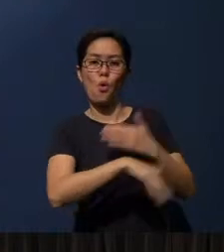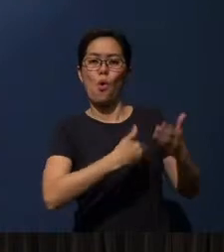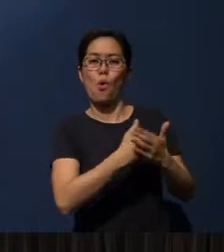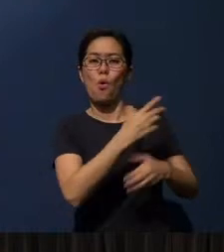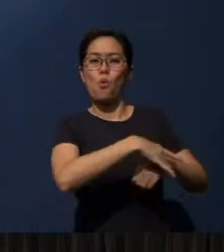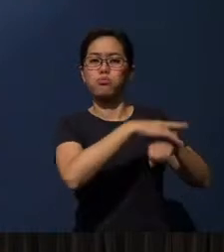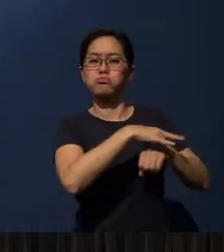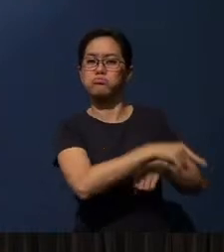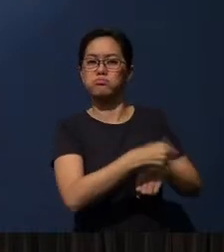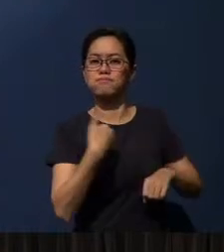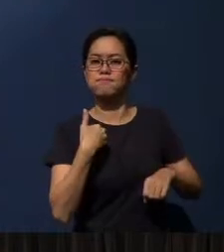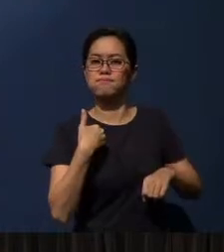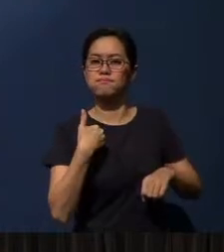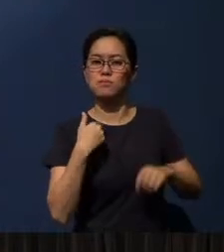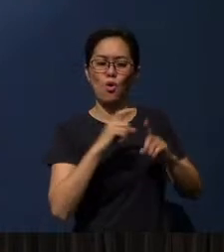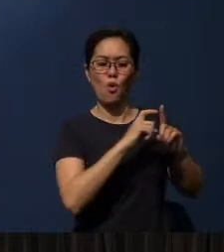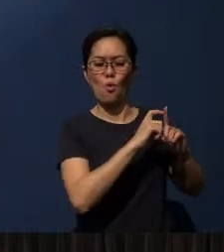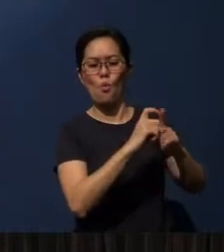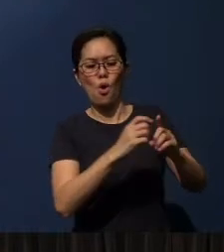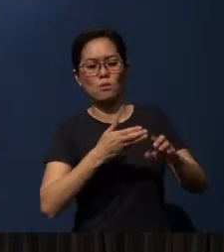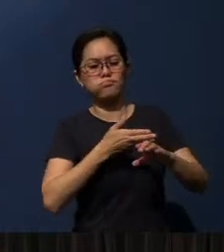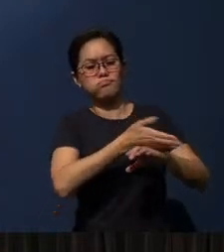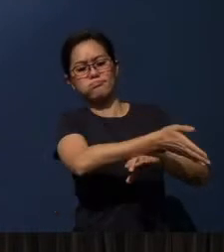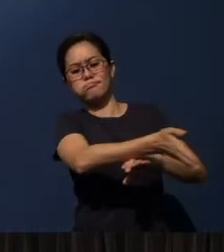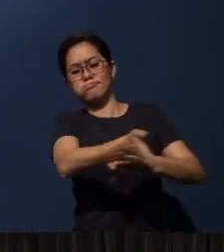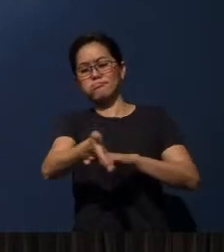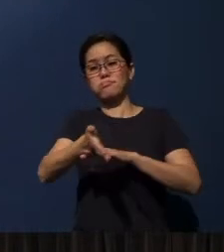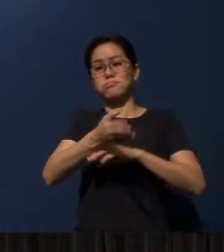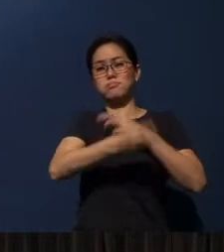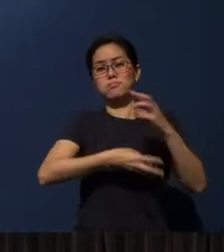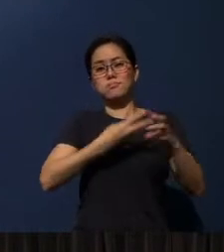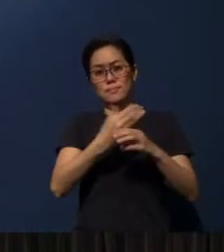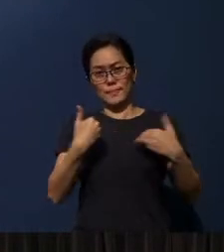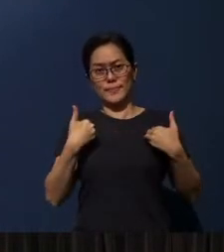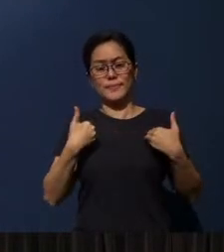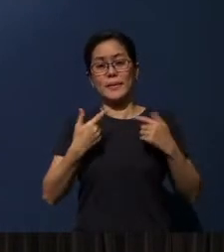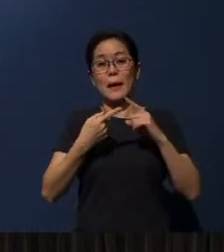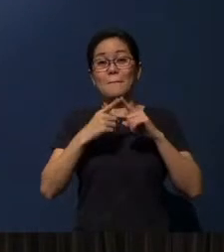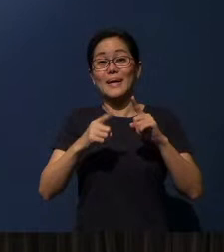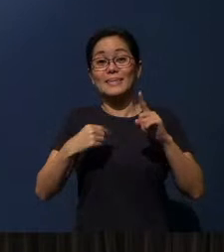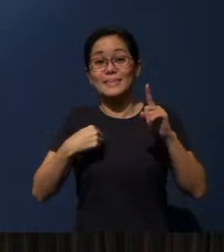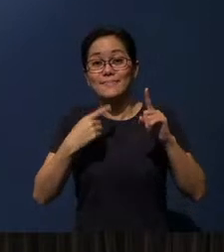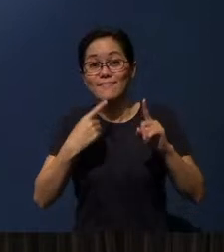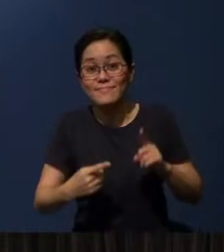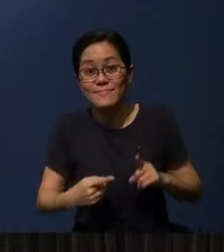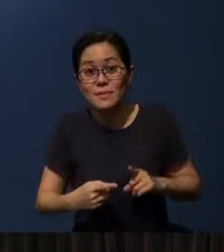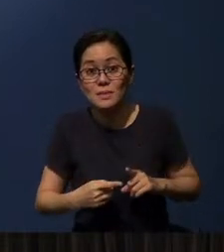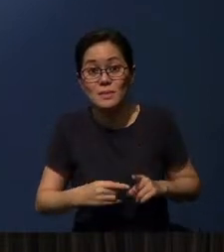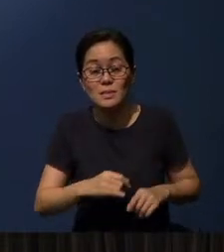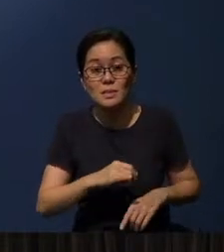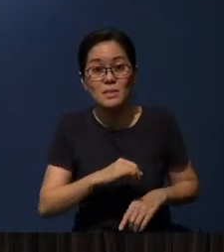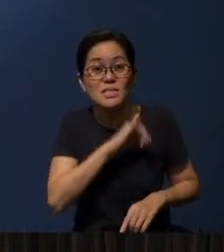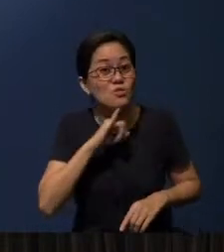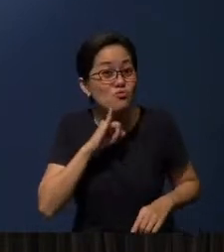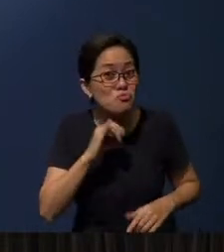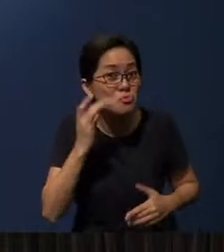And their words to the ends of the world.’ But I say, did Israel not know?